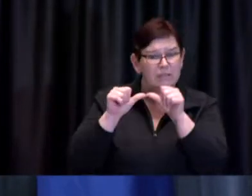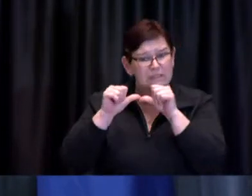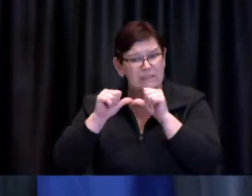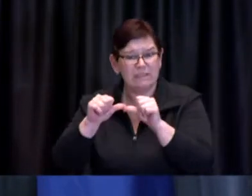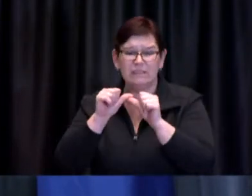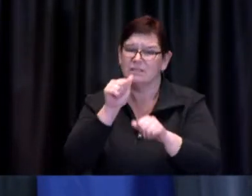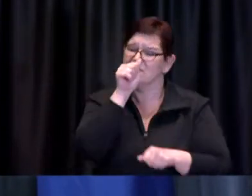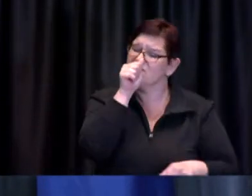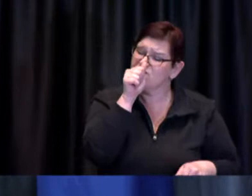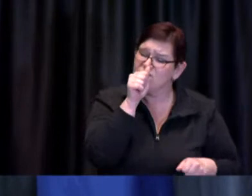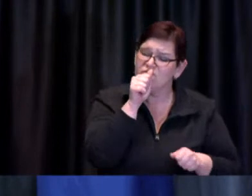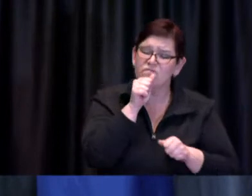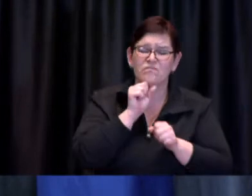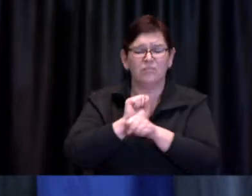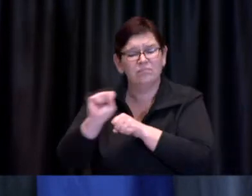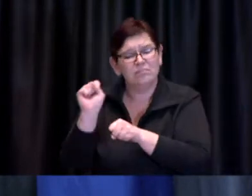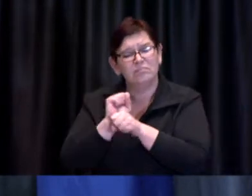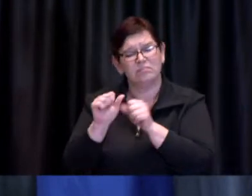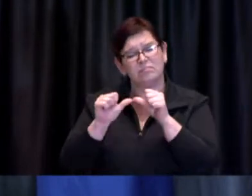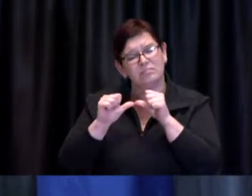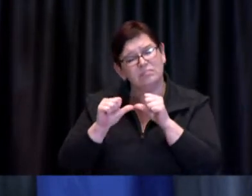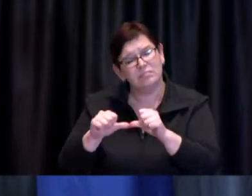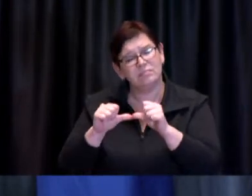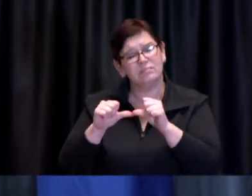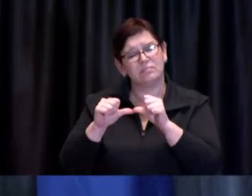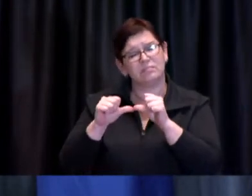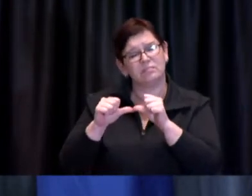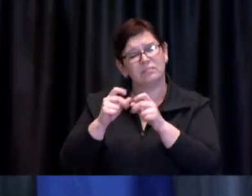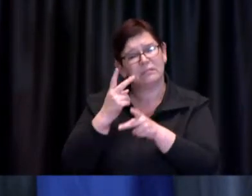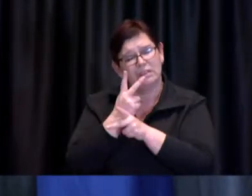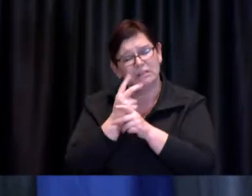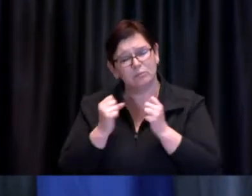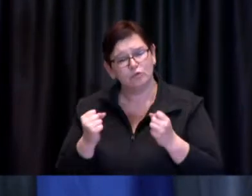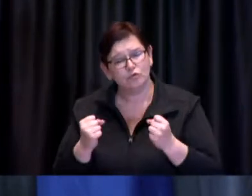and personal strength, are truly incredible.